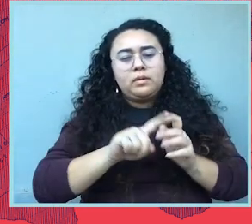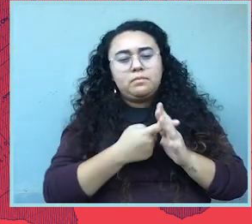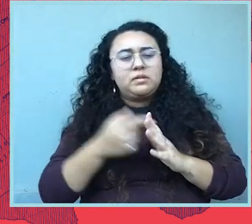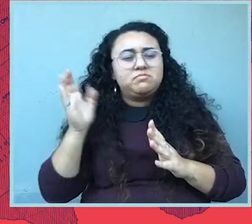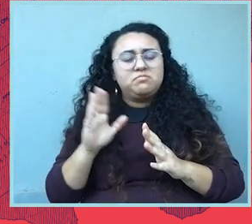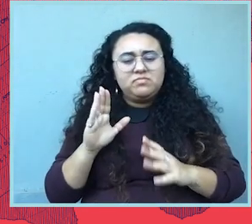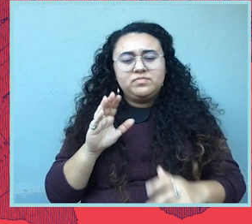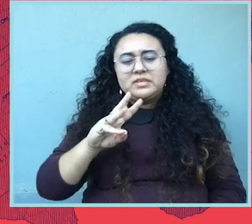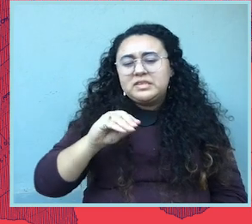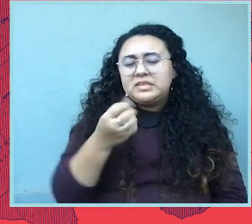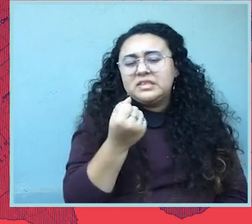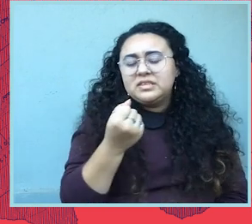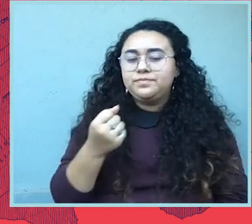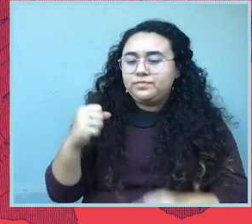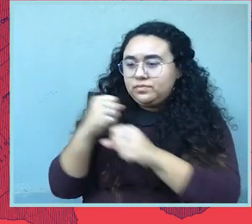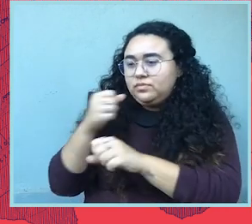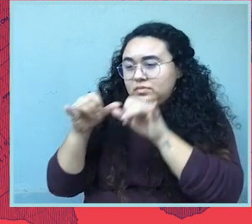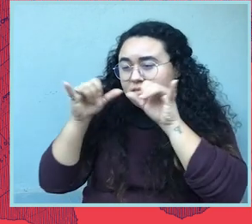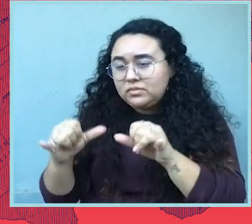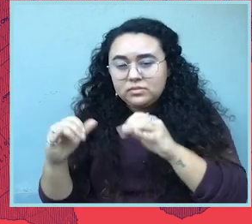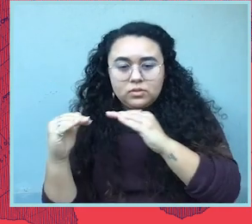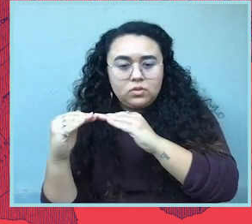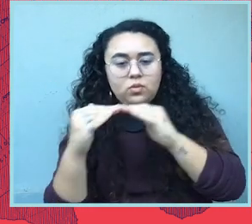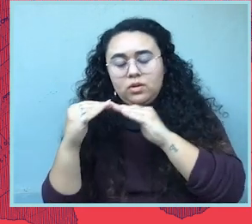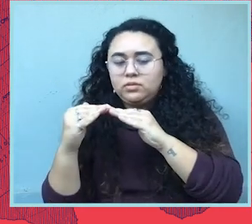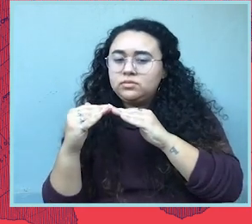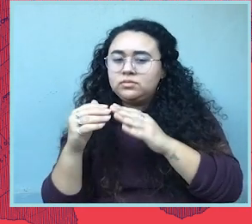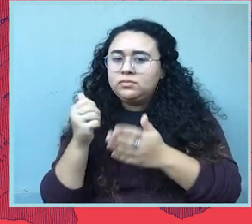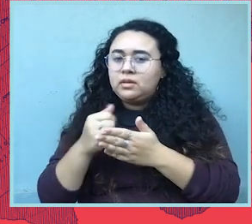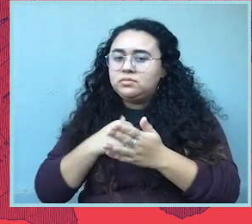stems from the activism that began in the late 60s.